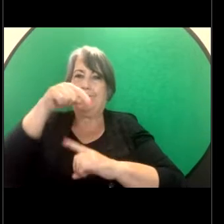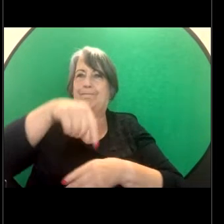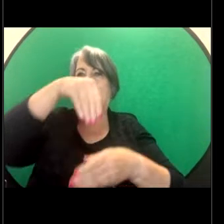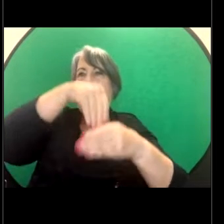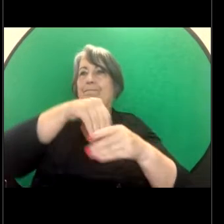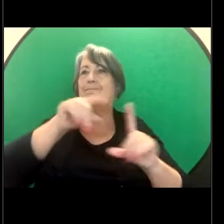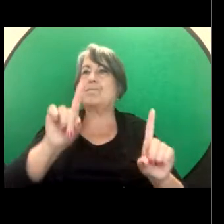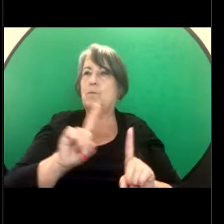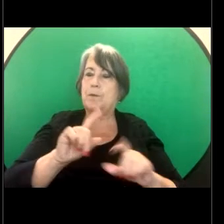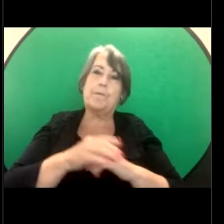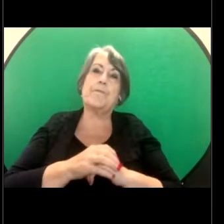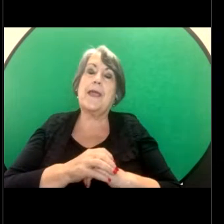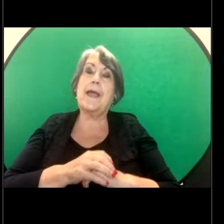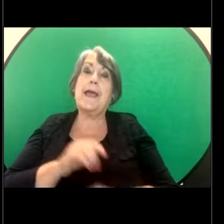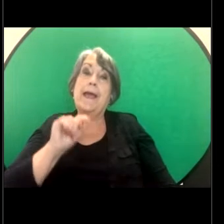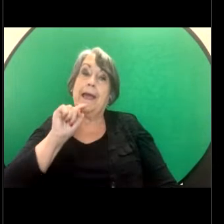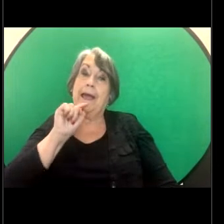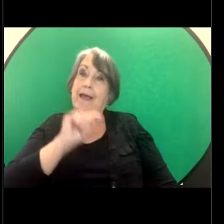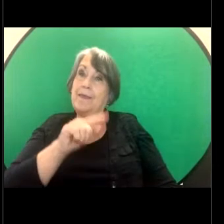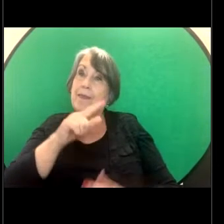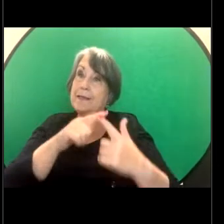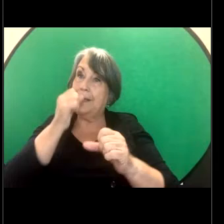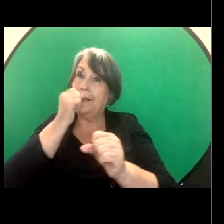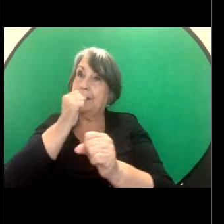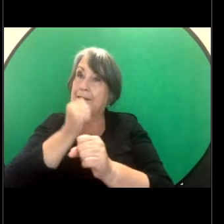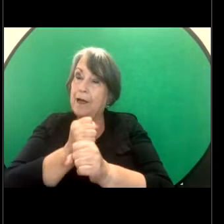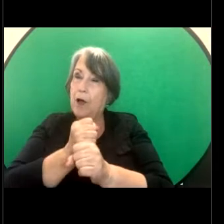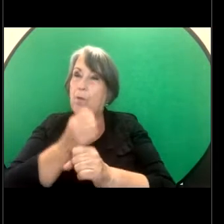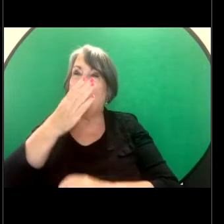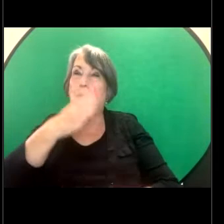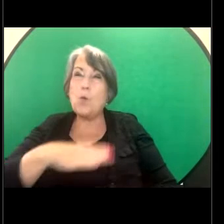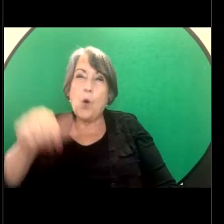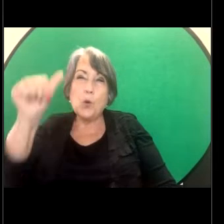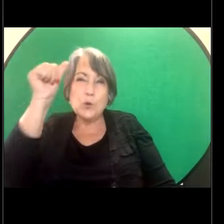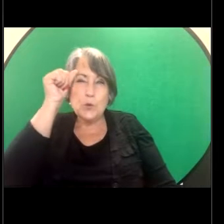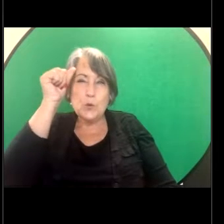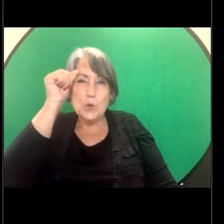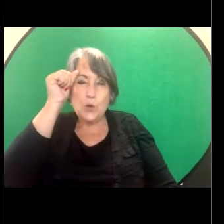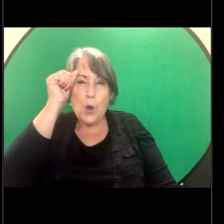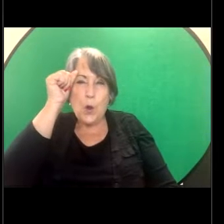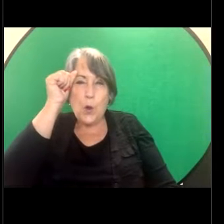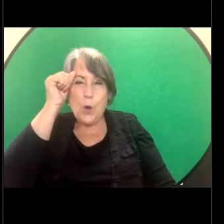In this scenario we'd also be really interested in knowing, therefore, whether or not the